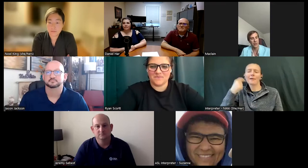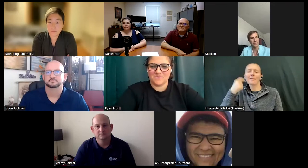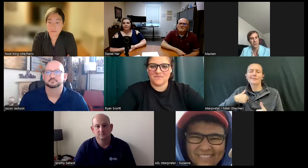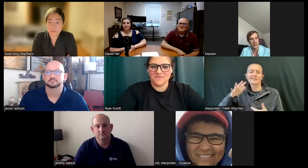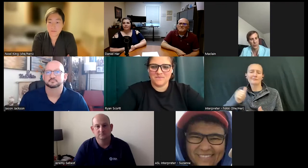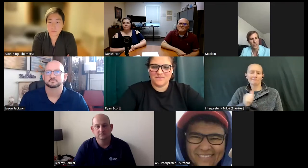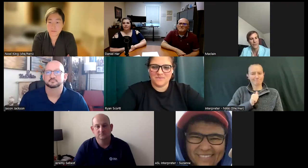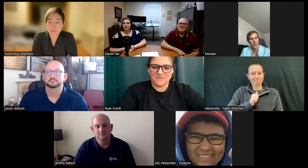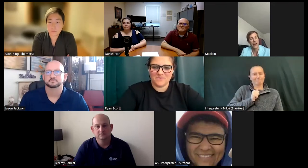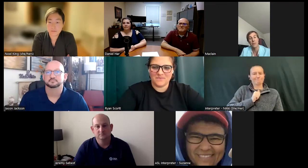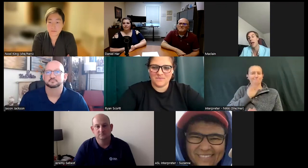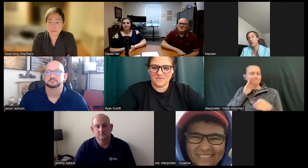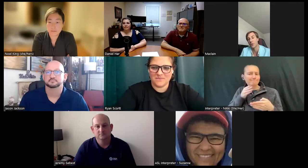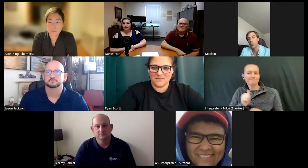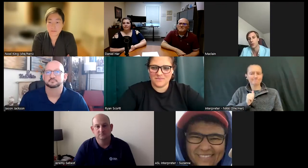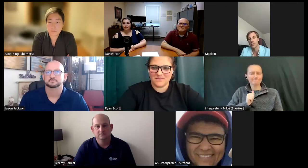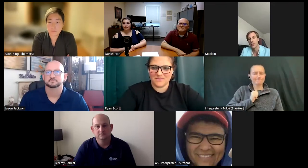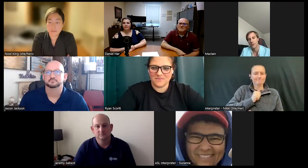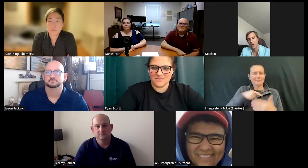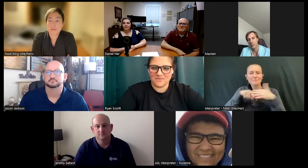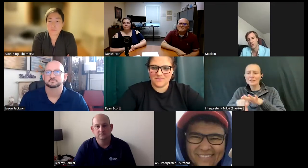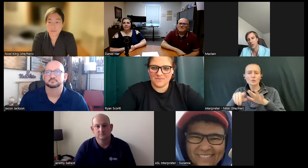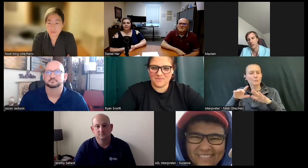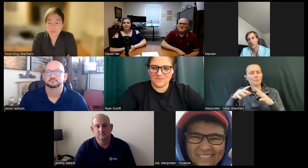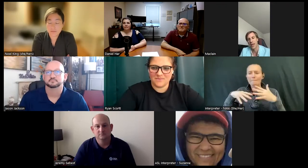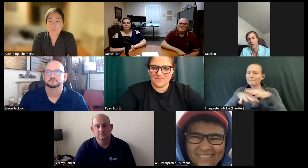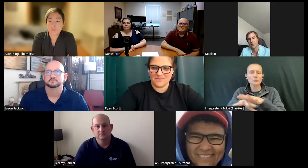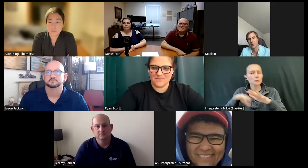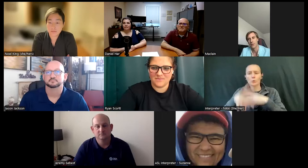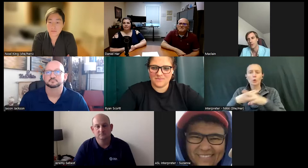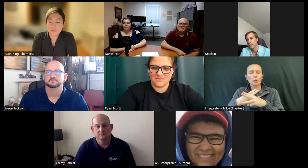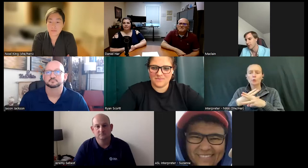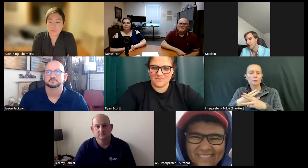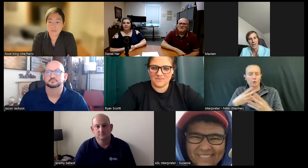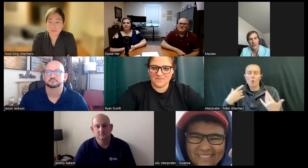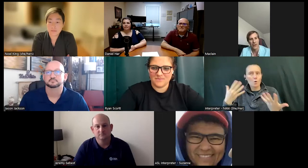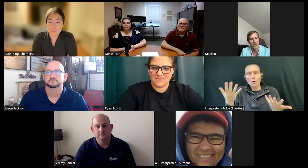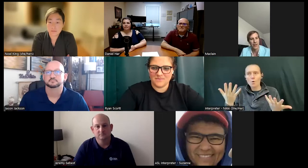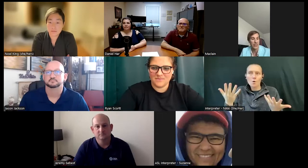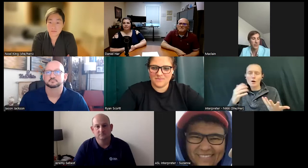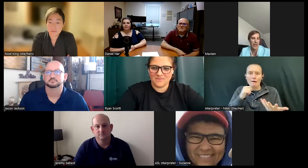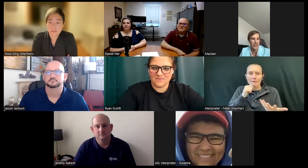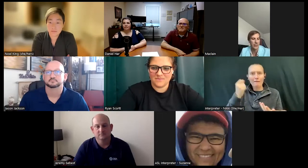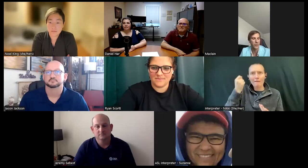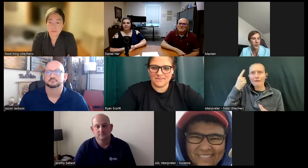myself because I grew up in the very mainstream world. So, a lot of people didn't really understand. Like my hearing loss, even I didn't fully